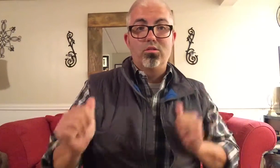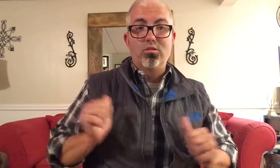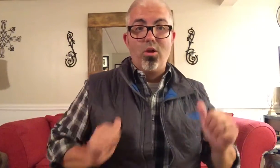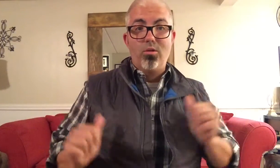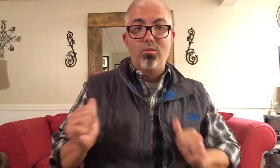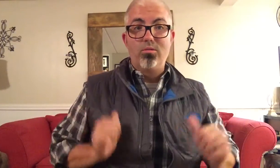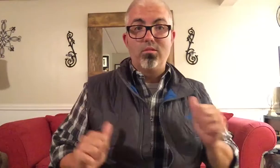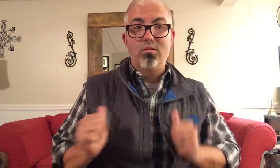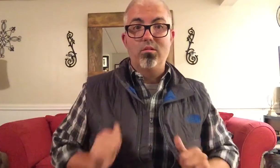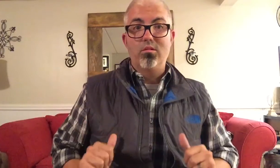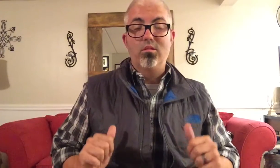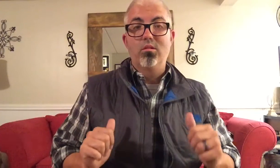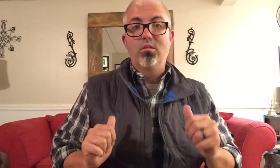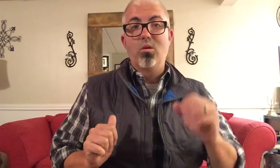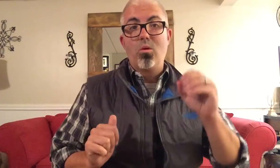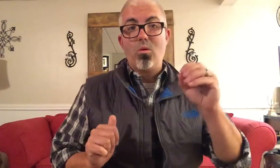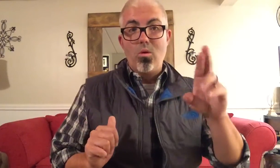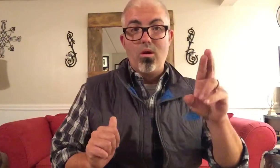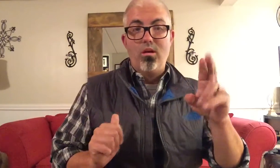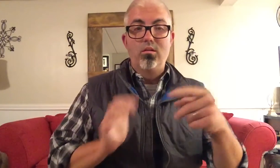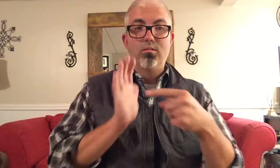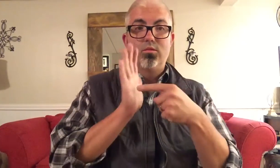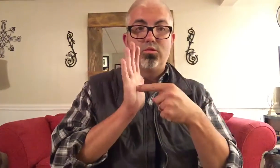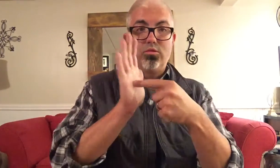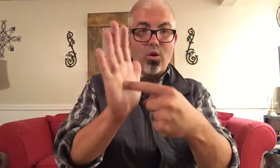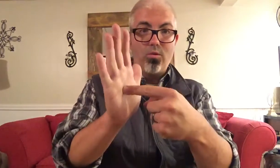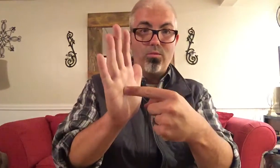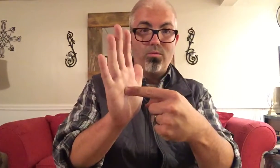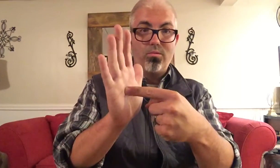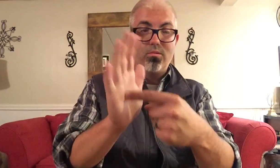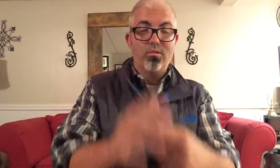SHOW (as in TV SHOW) OR SHOW (as in SHOW and tell)